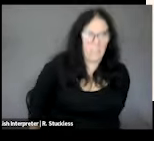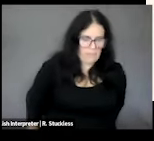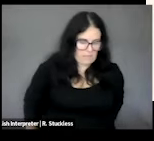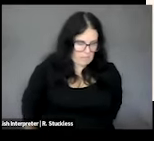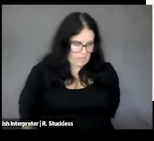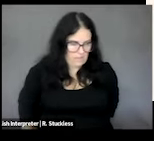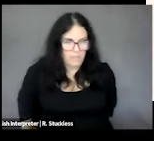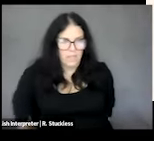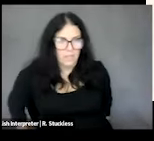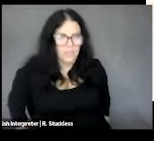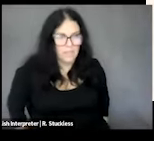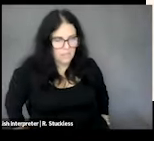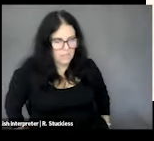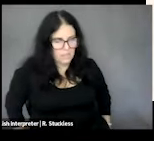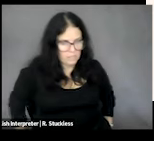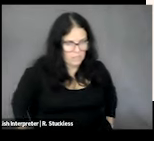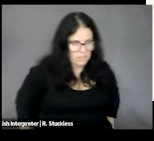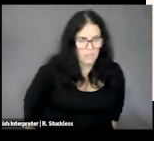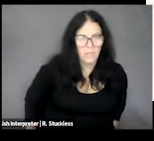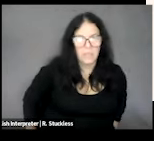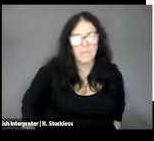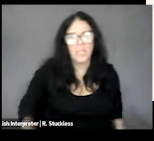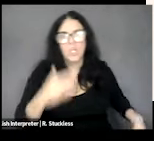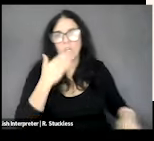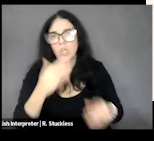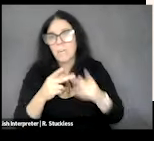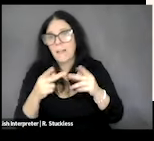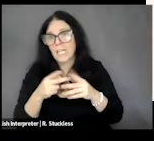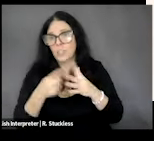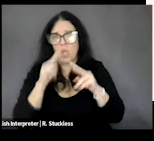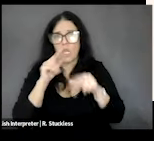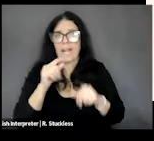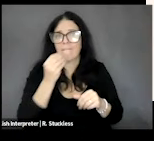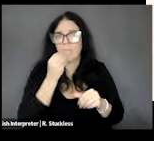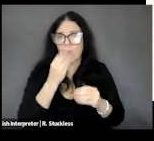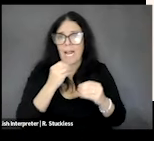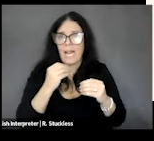what is food and nutrition security. What do we mean by food and nutrition security? You may